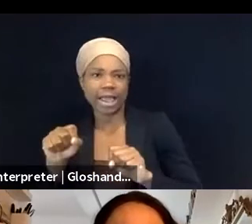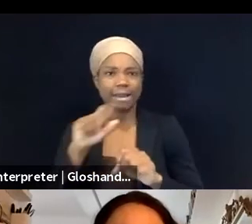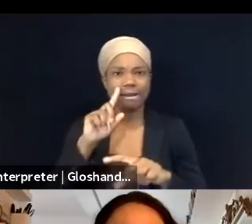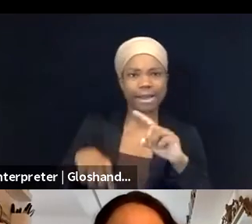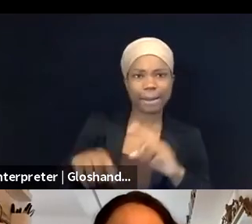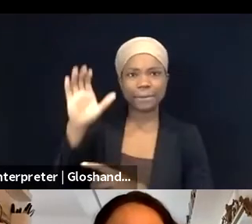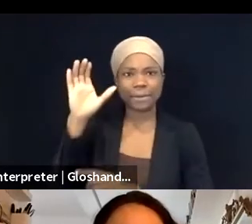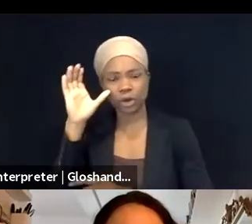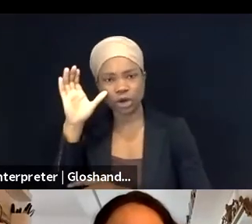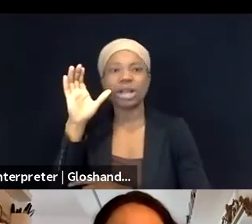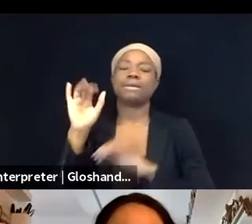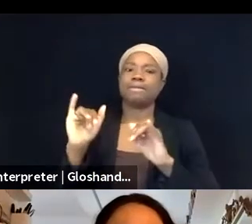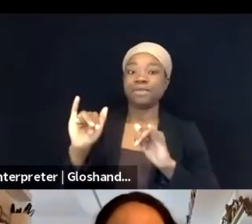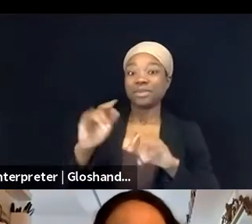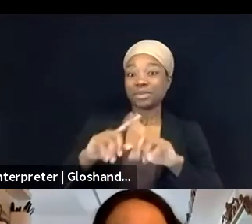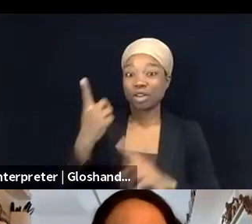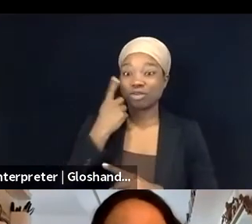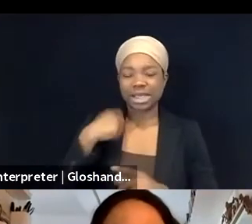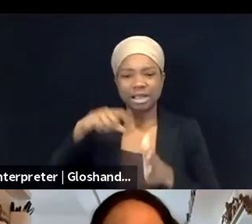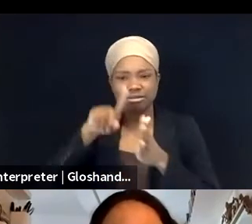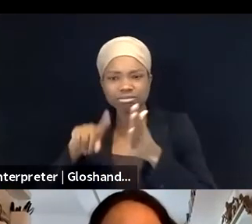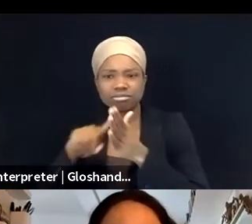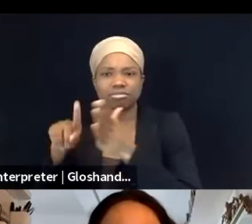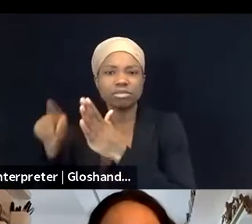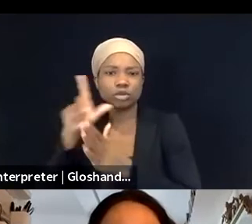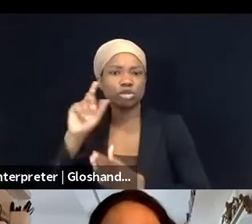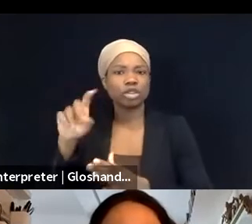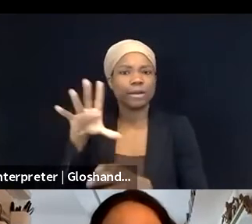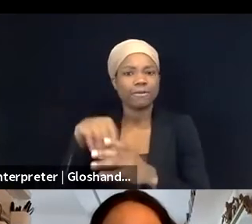finding Palestine Legal's report from, I think it was 2015,